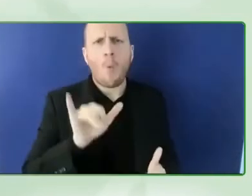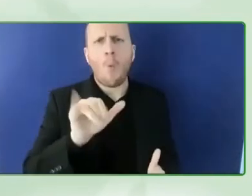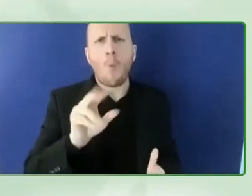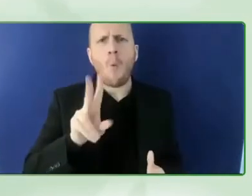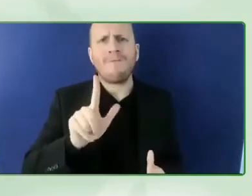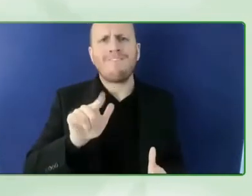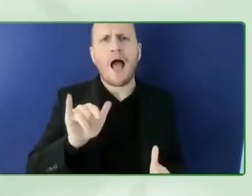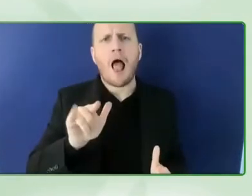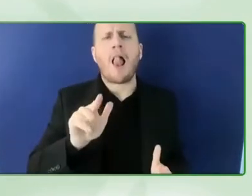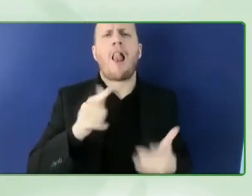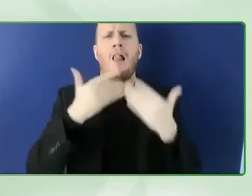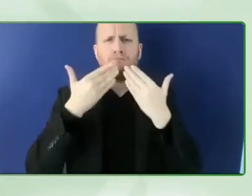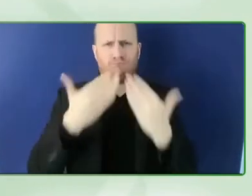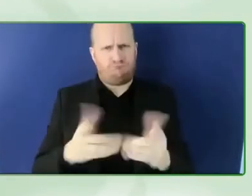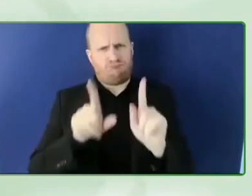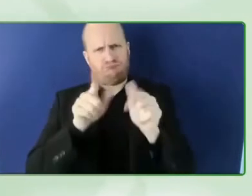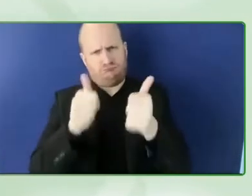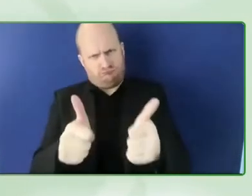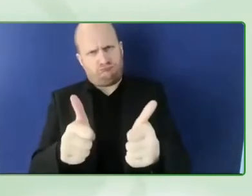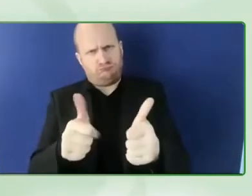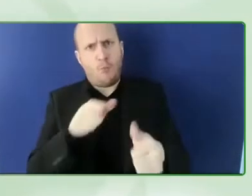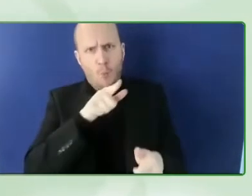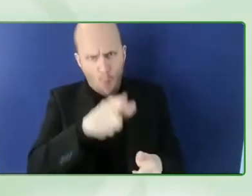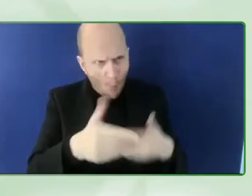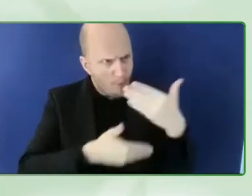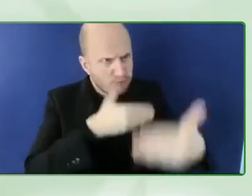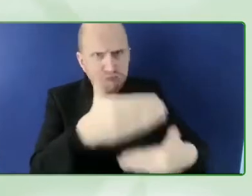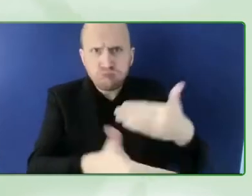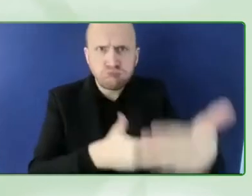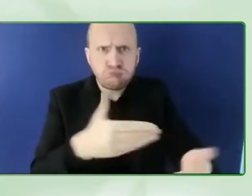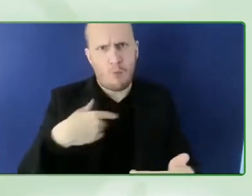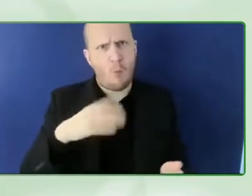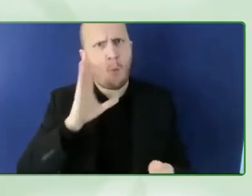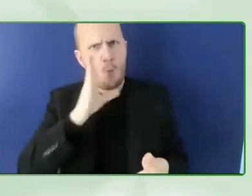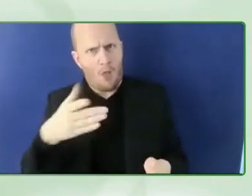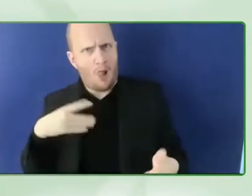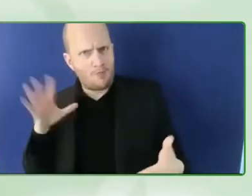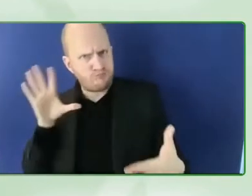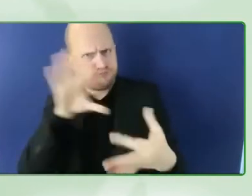we are there and we will do this together so thank you thank you thank you very much